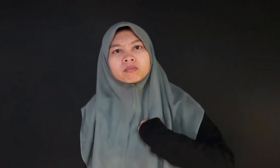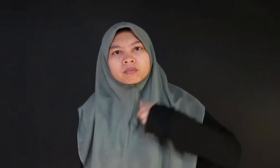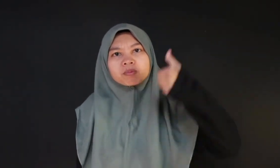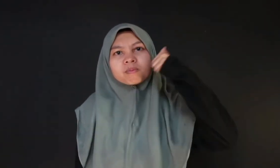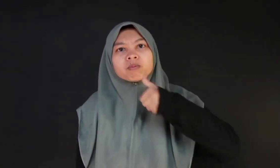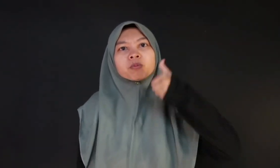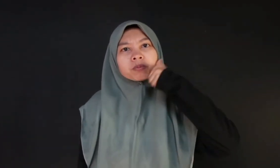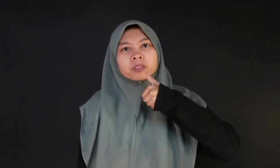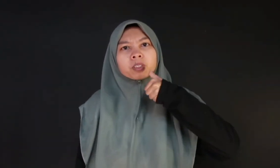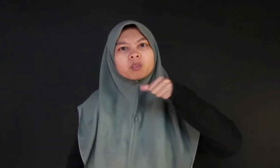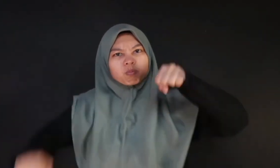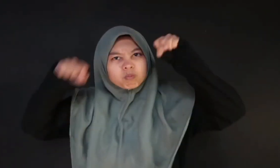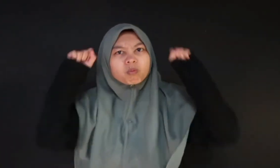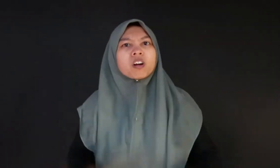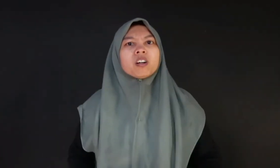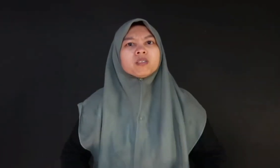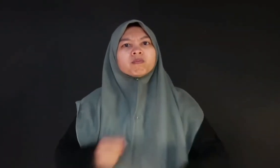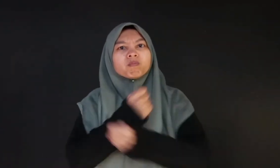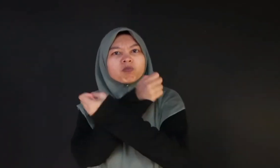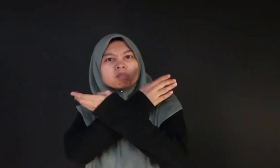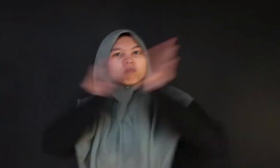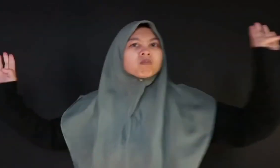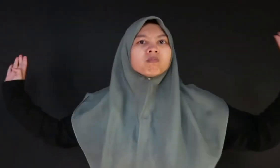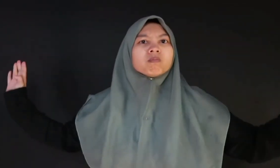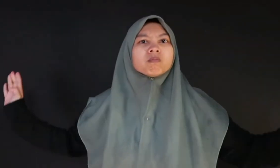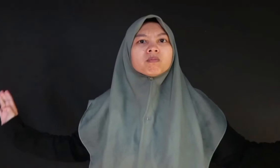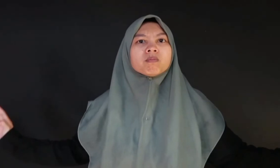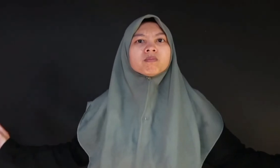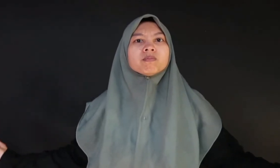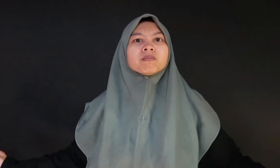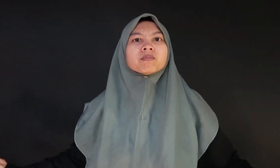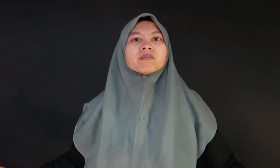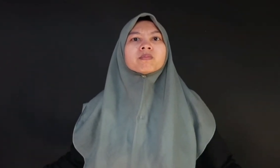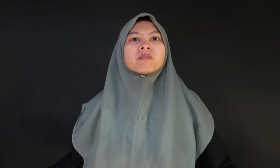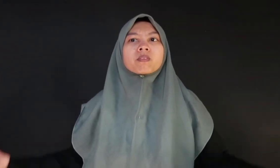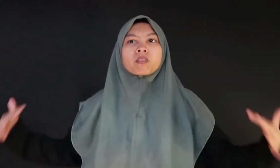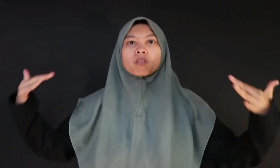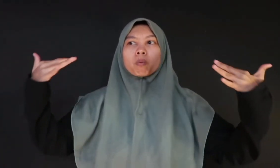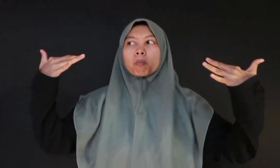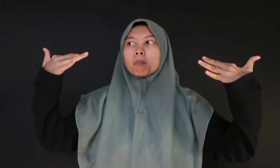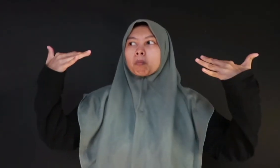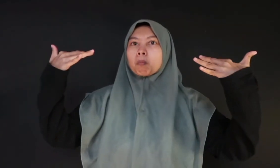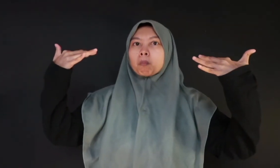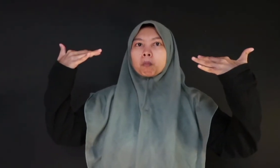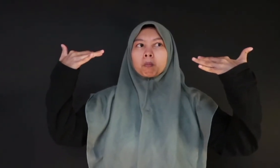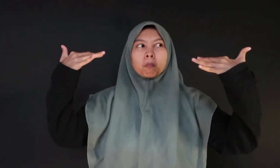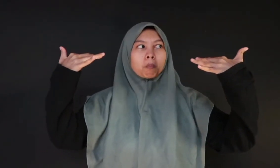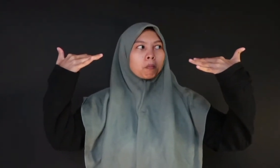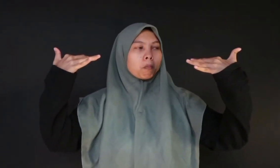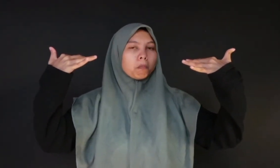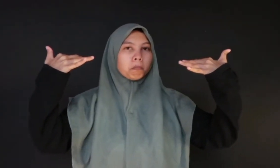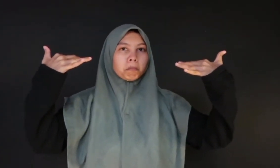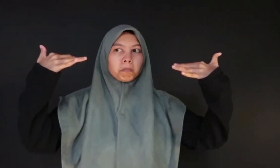We, women can be independent! Realisation sets in, everyone nods in agreement